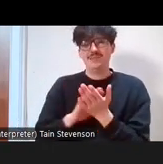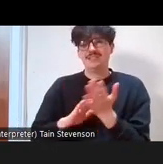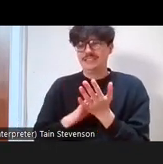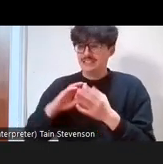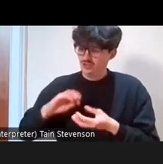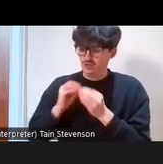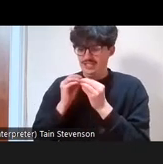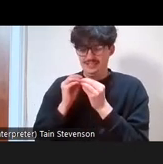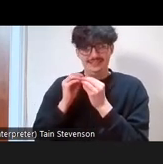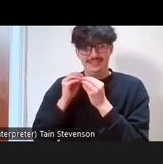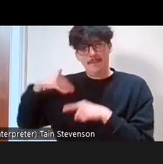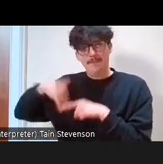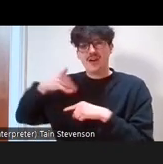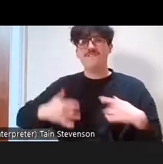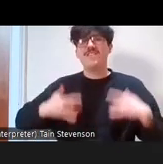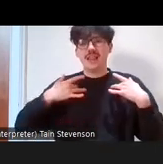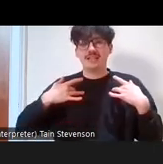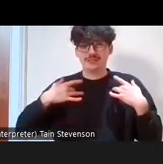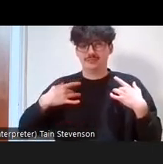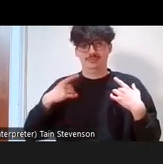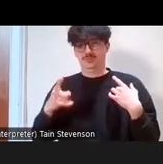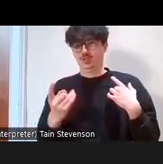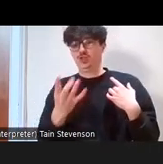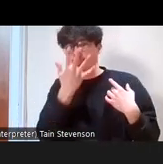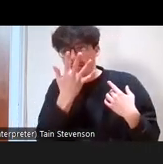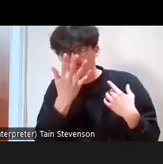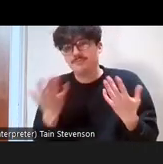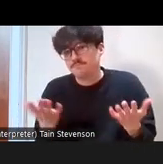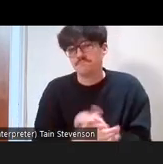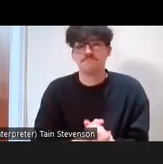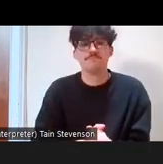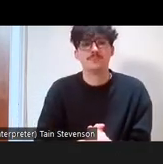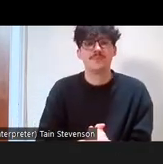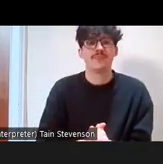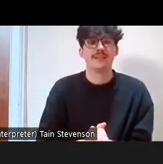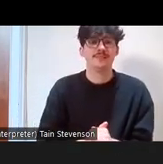later on there's shame, which sometimes can come up with that; assumptions of shared experiences,